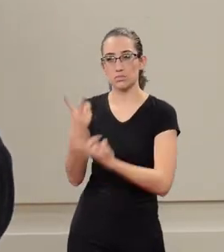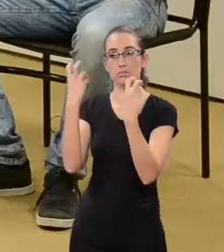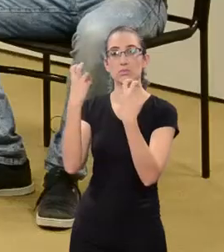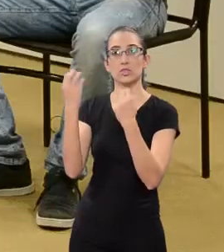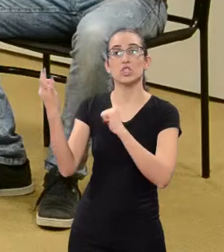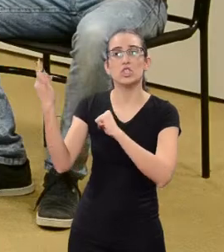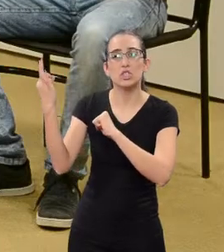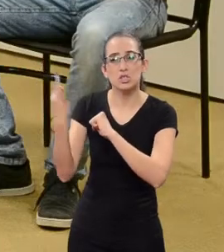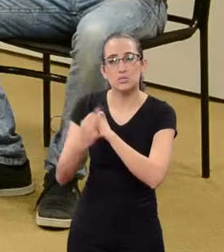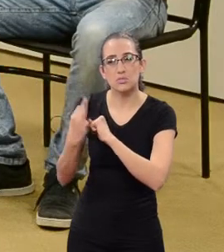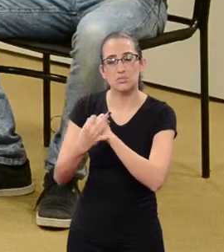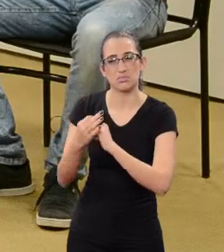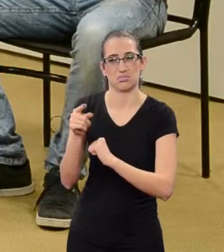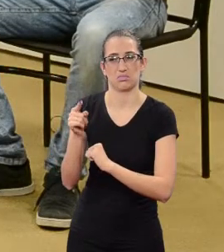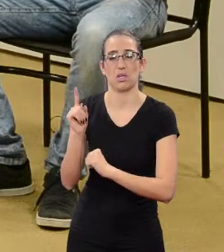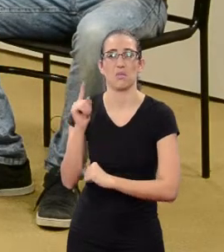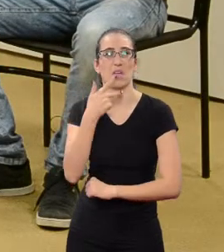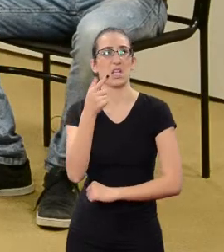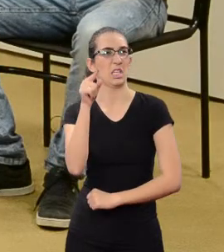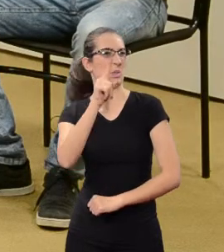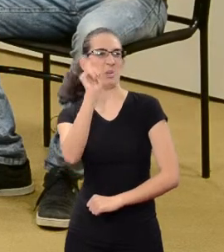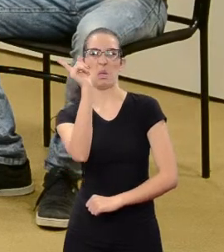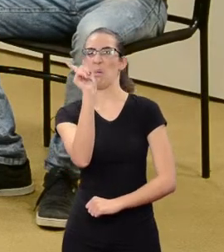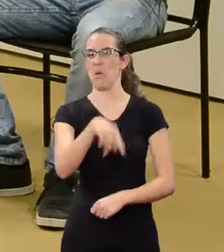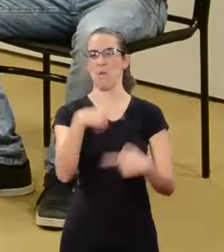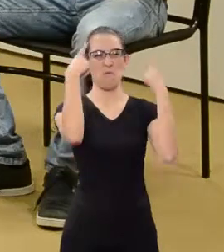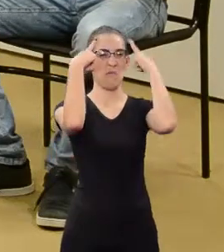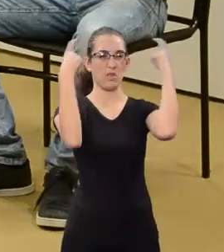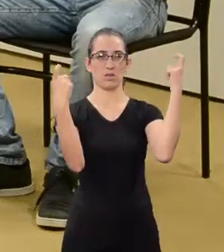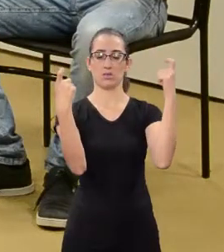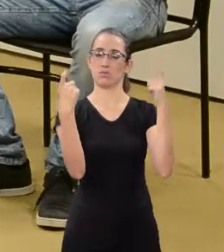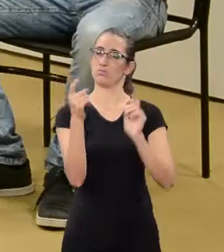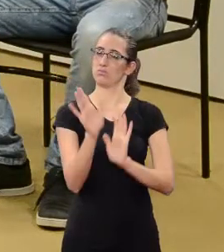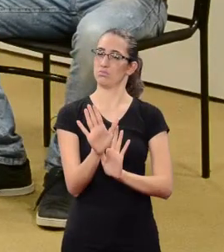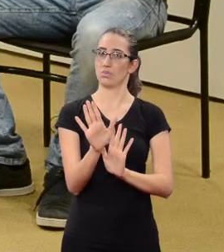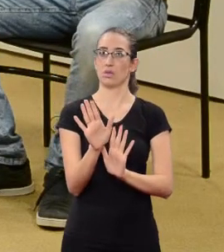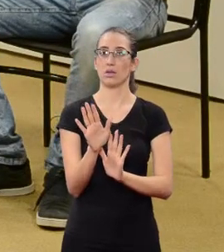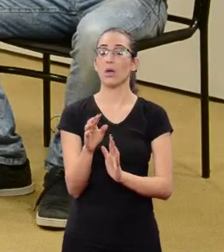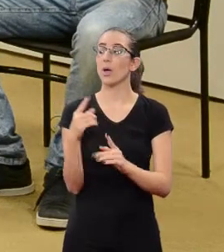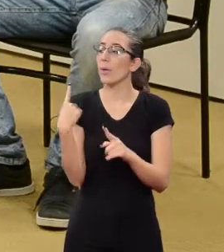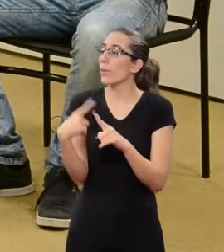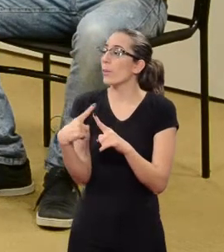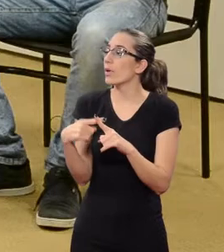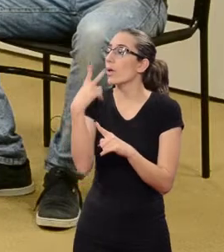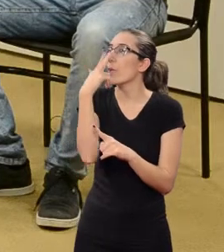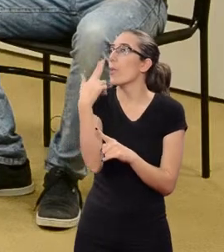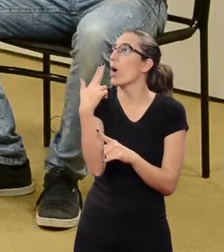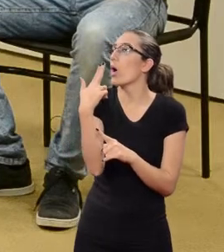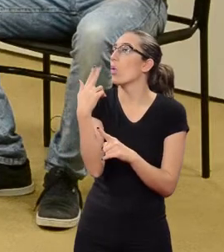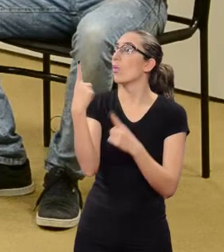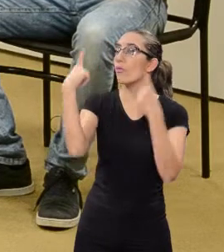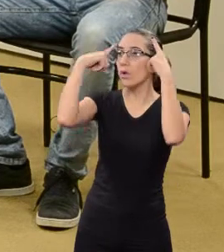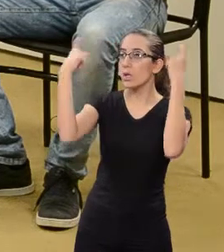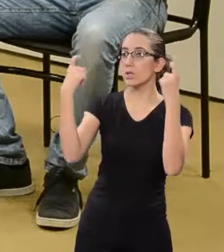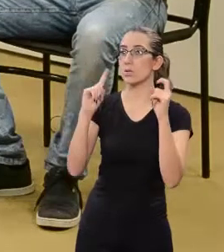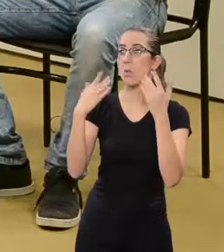don't see this as violence, or aren't even aware that this is violence. - It is hard to see it as violence.